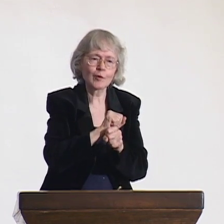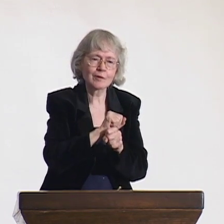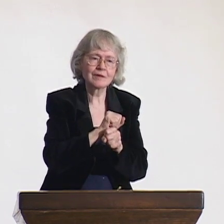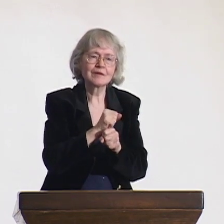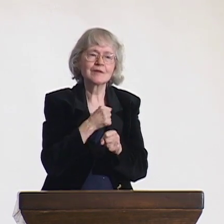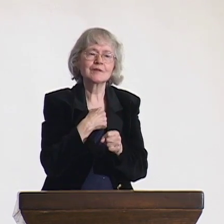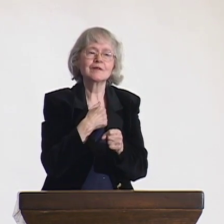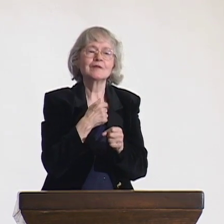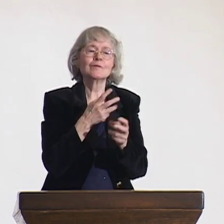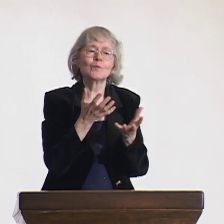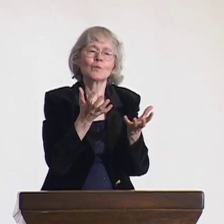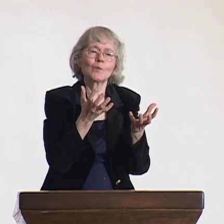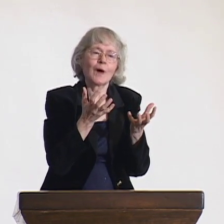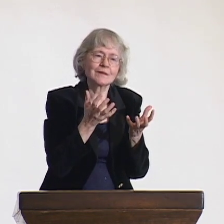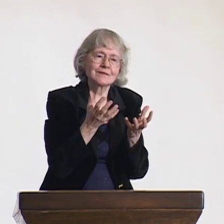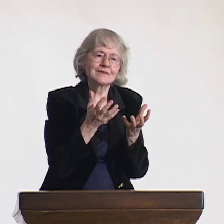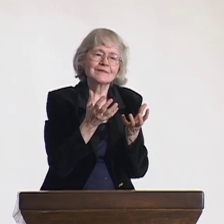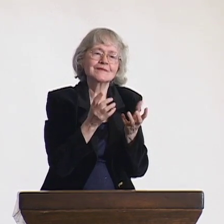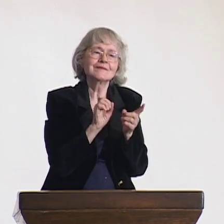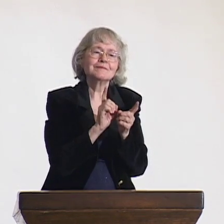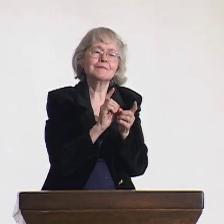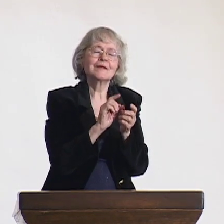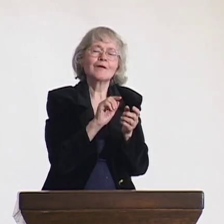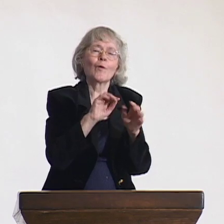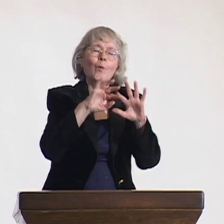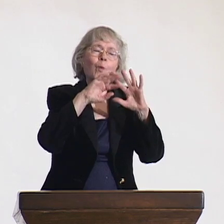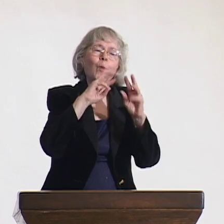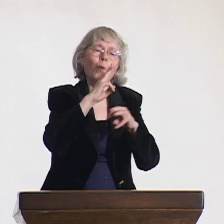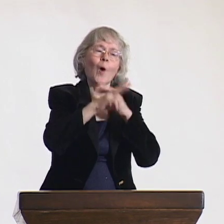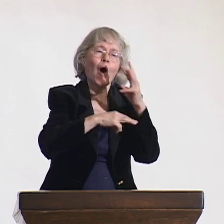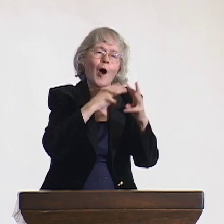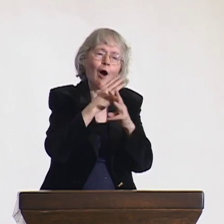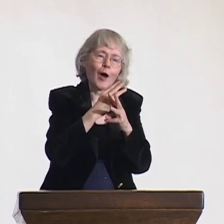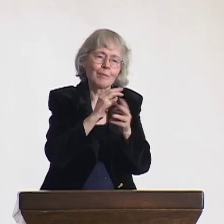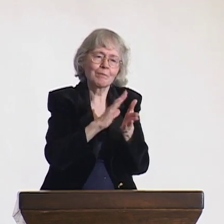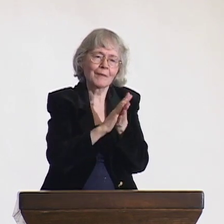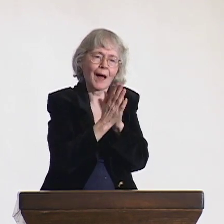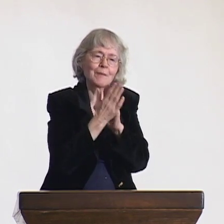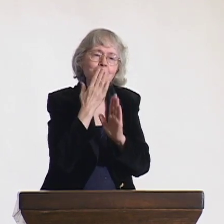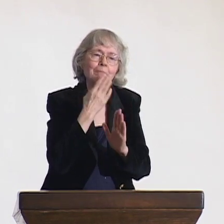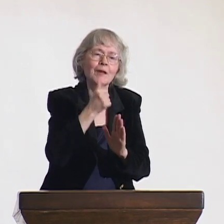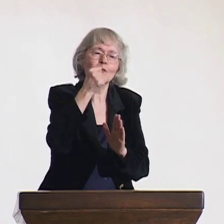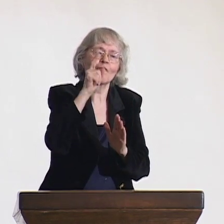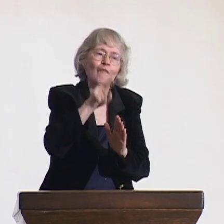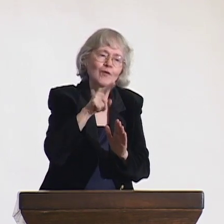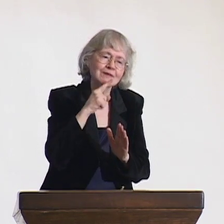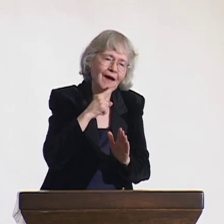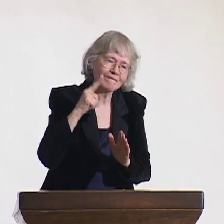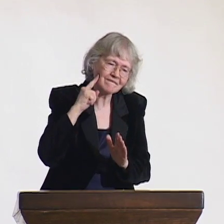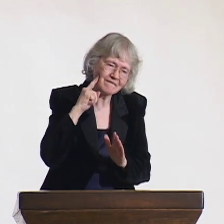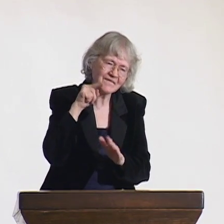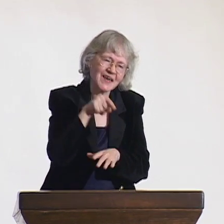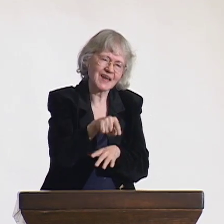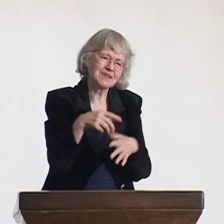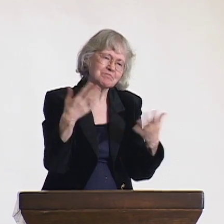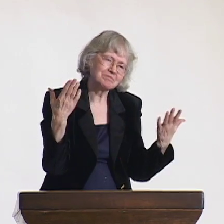and lectures on important issues. I enjoy solving problems. I am sure you enjoy solving problems.